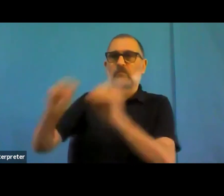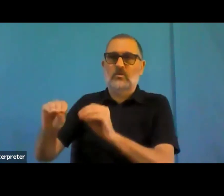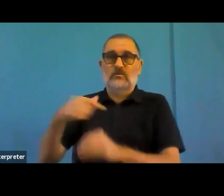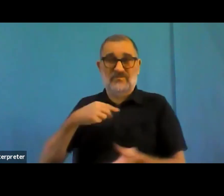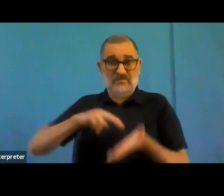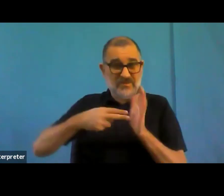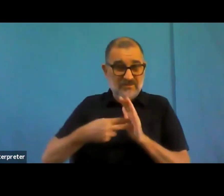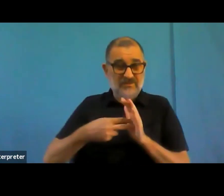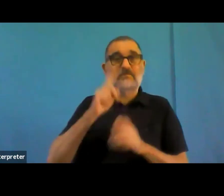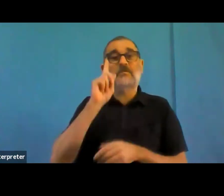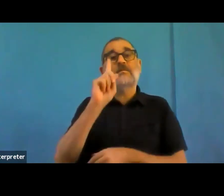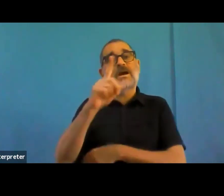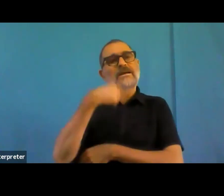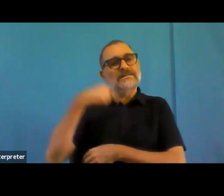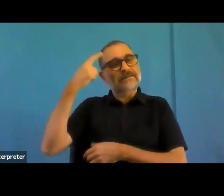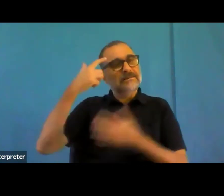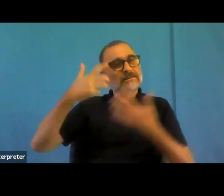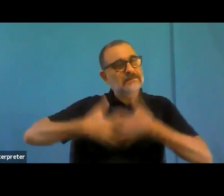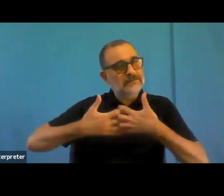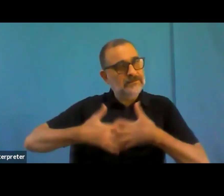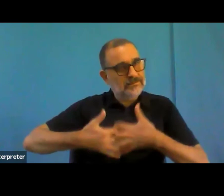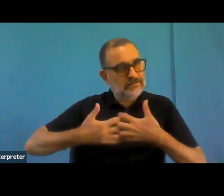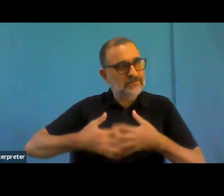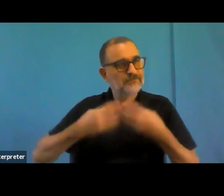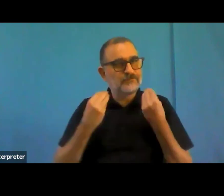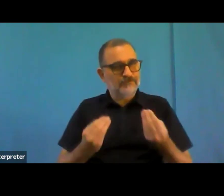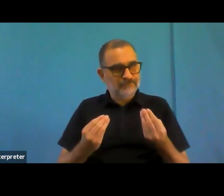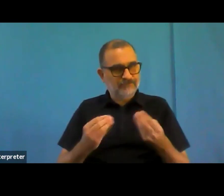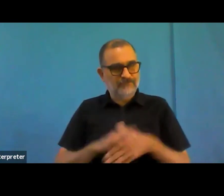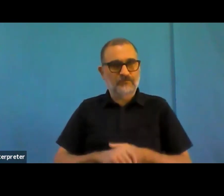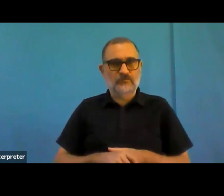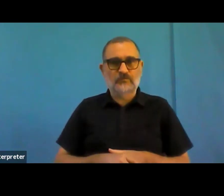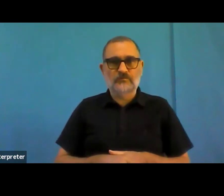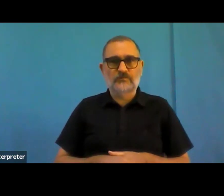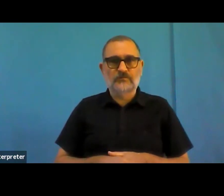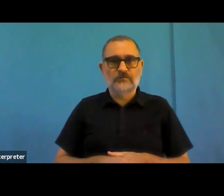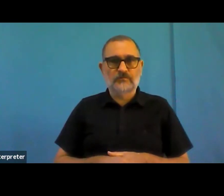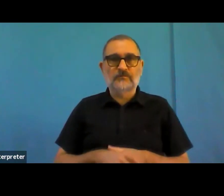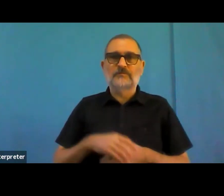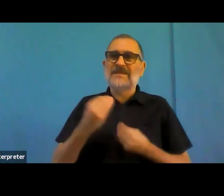to mitigate. So that was more or less the, the problem part.